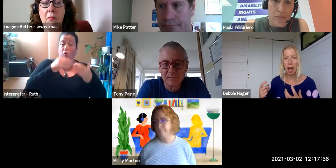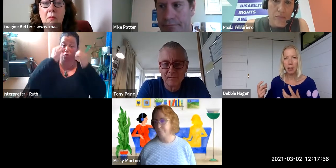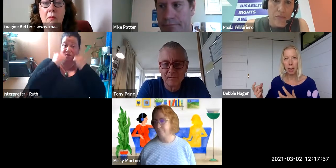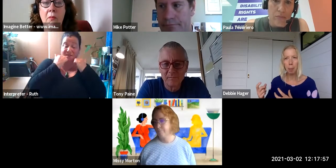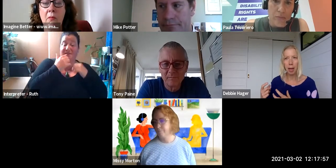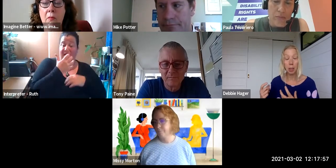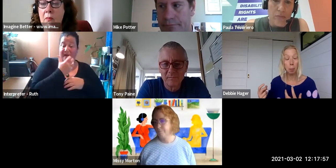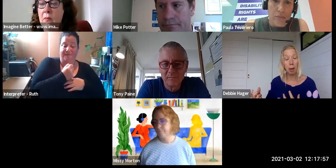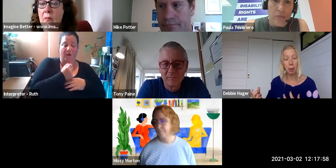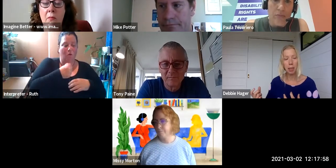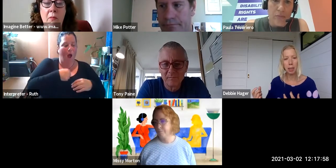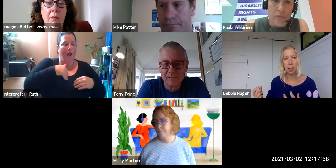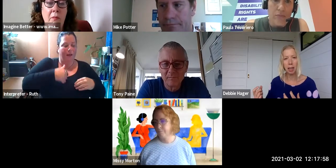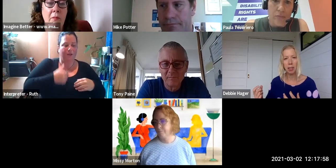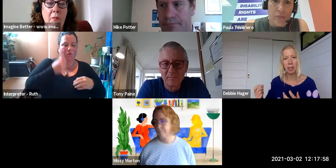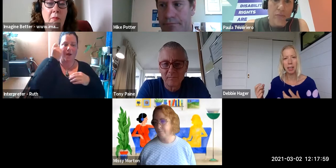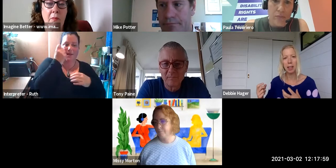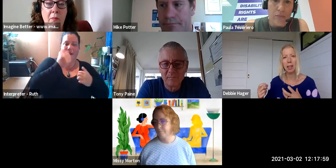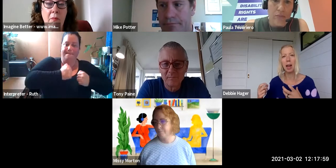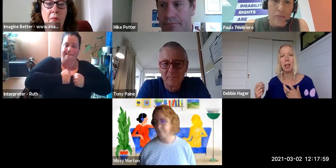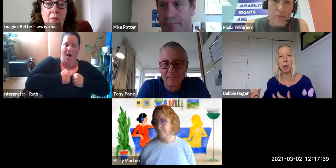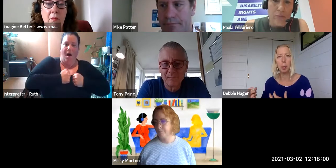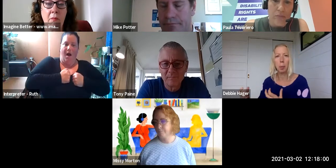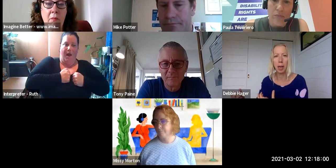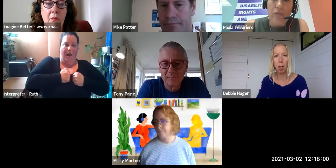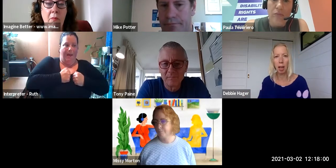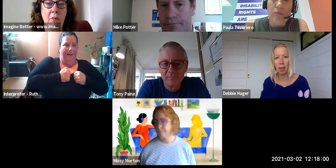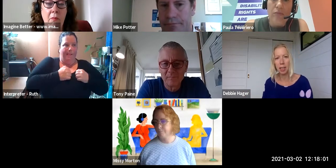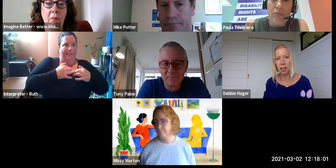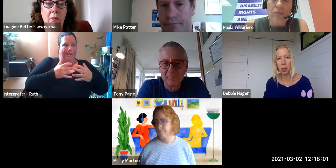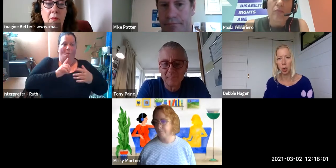how that impacts on my ability to get things done that other people may not have access